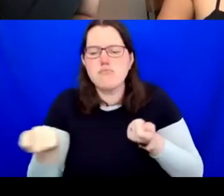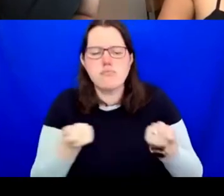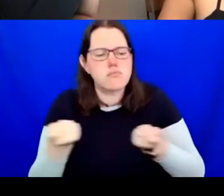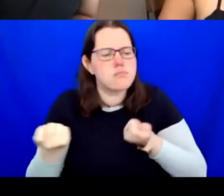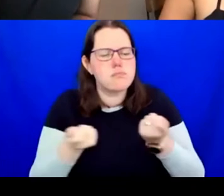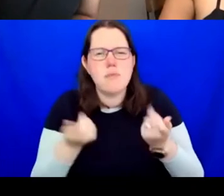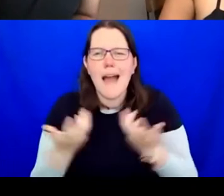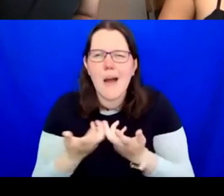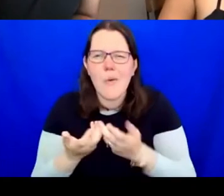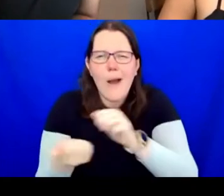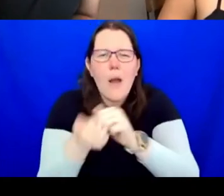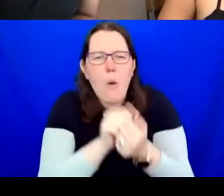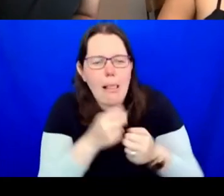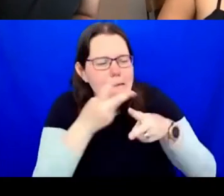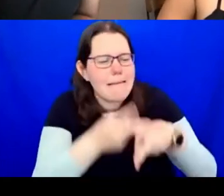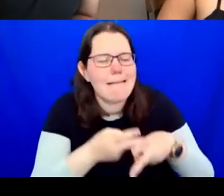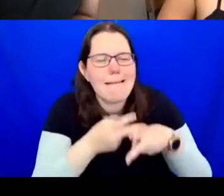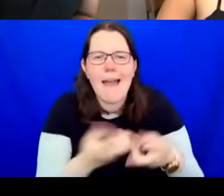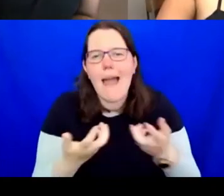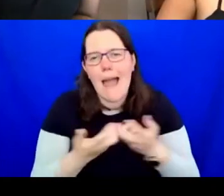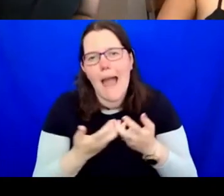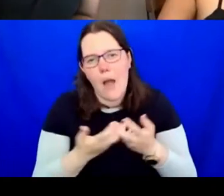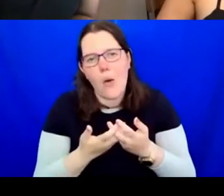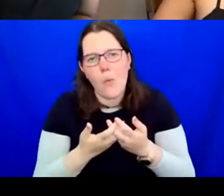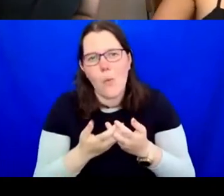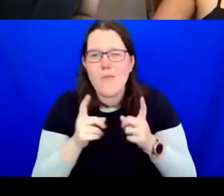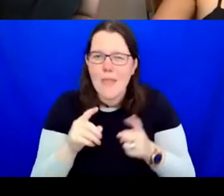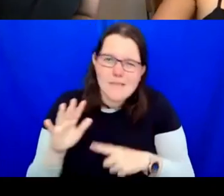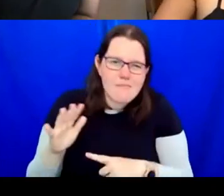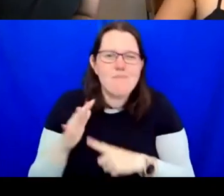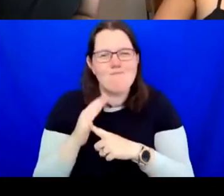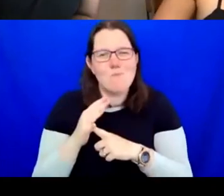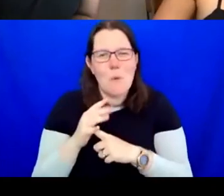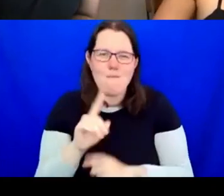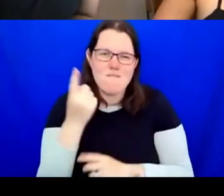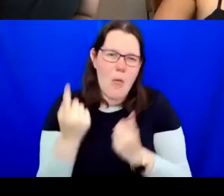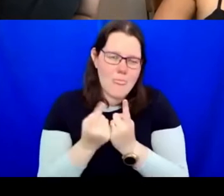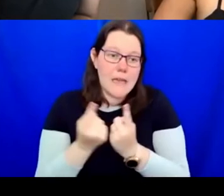work with, so that's the first thing to say. That feels even more important now than ever before.